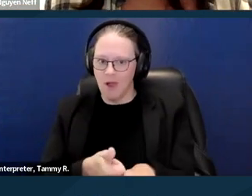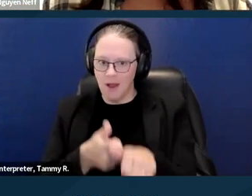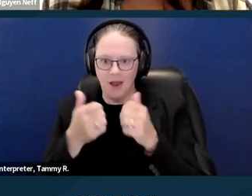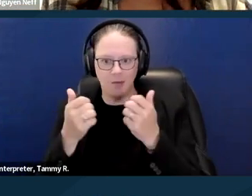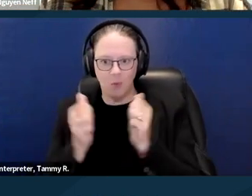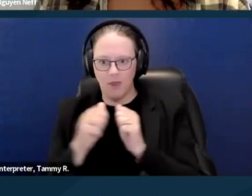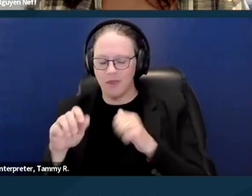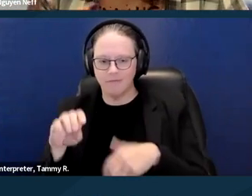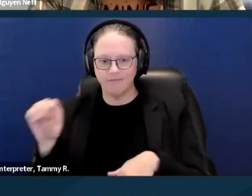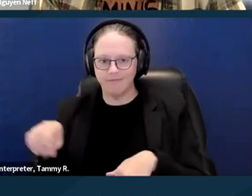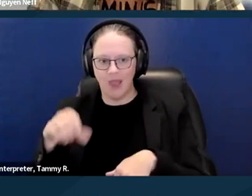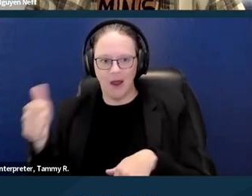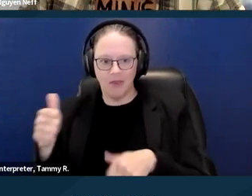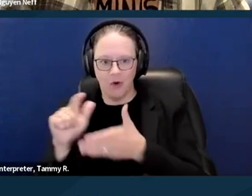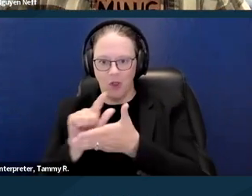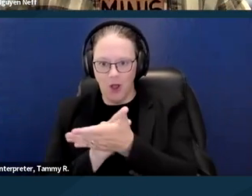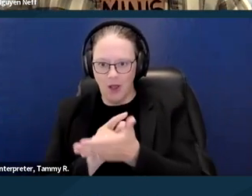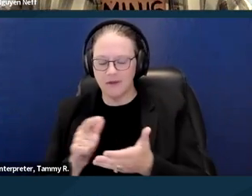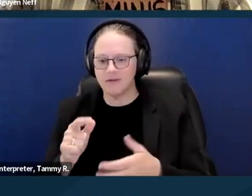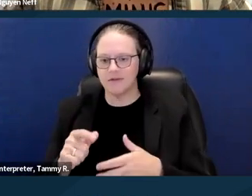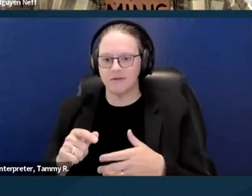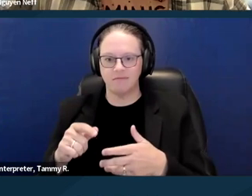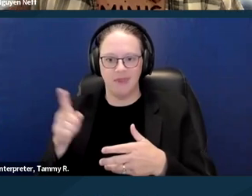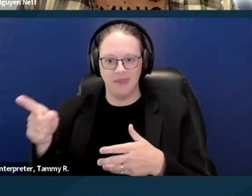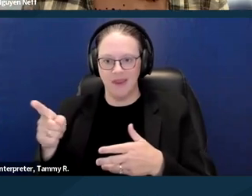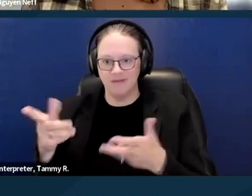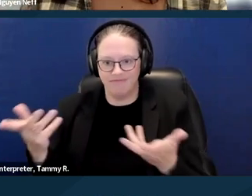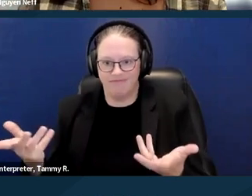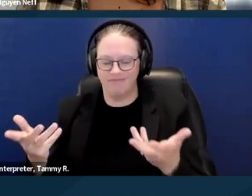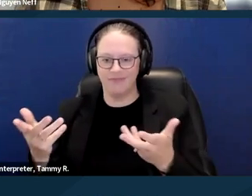will let their apartment buildings go into disrepair.